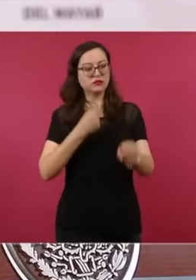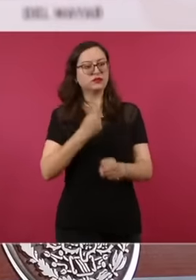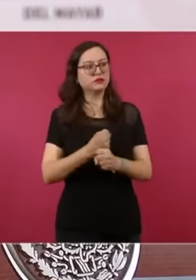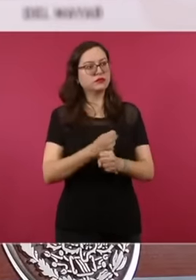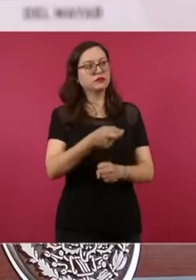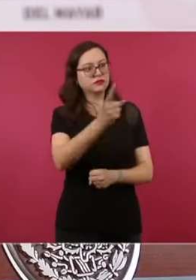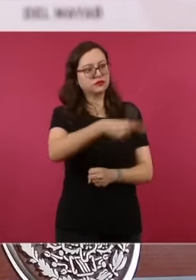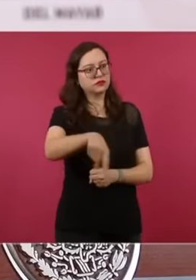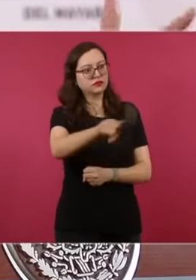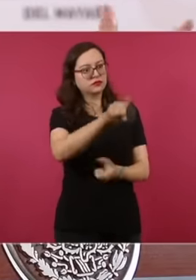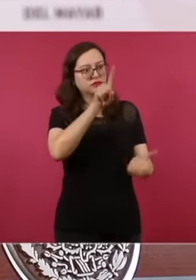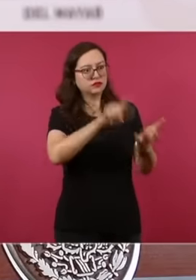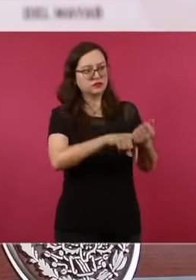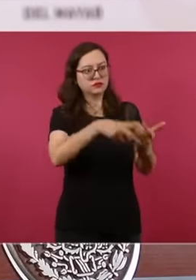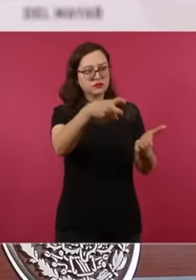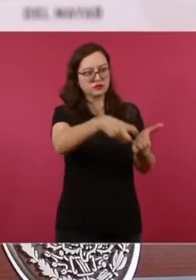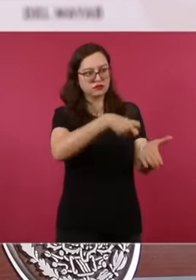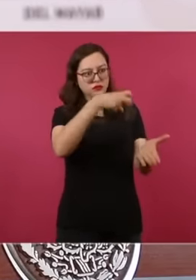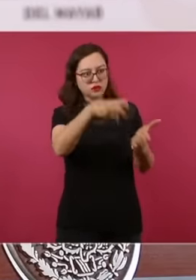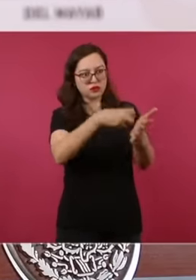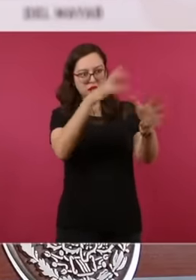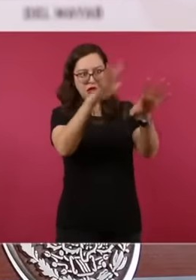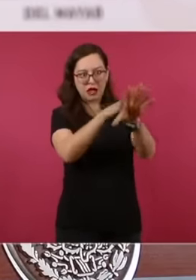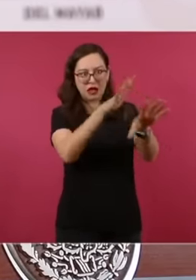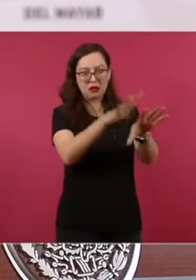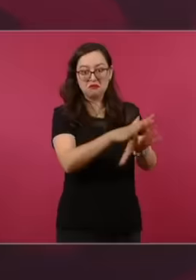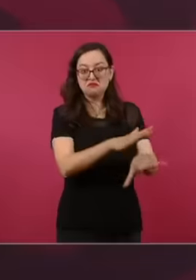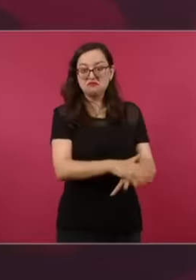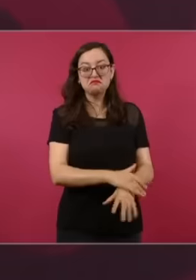but they are very conservative and